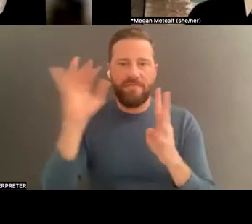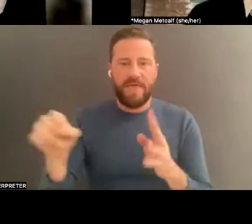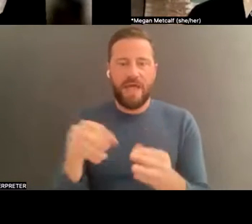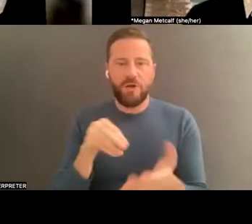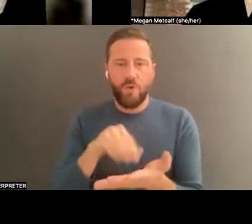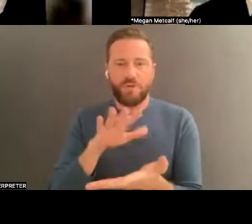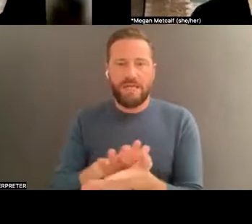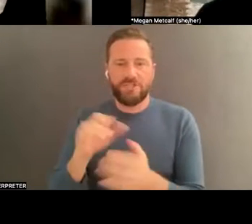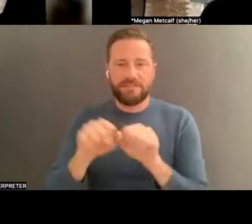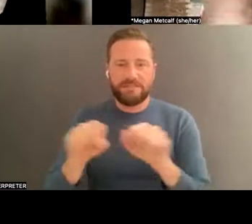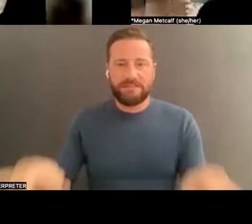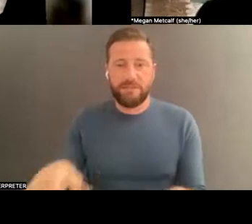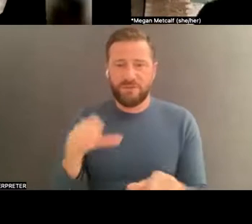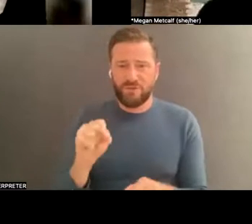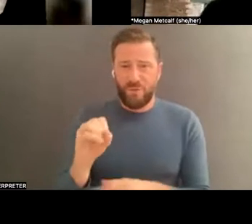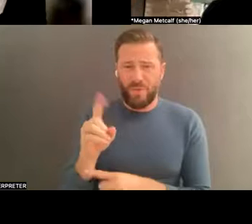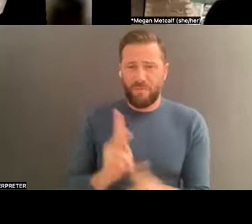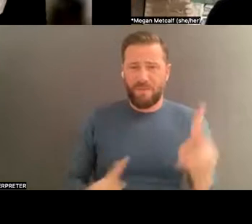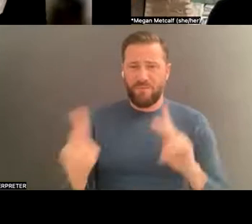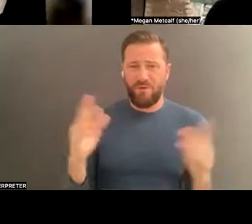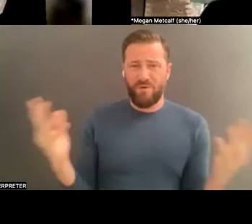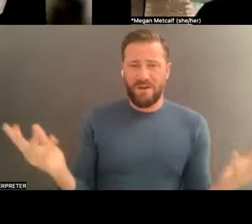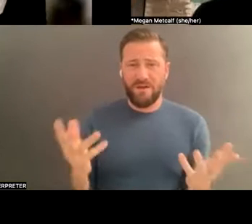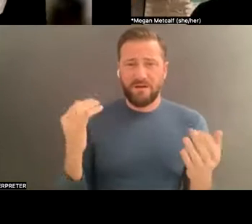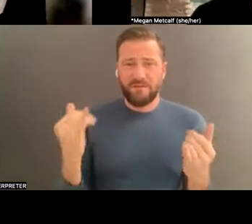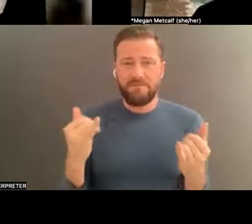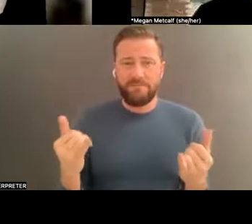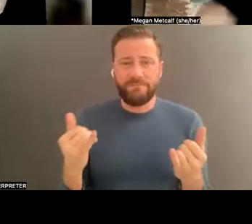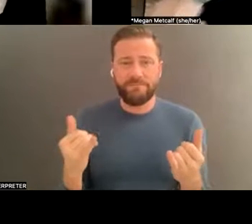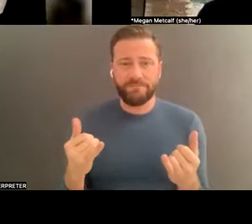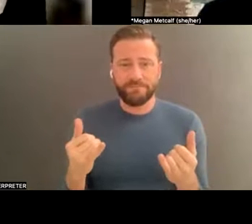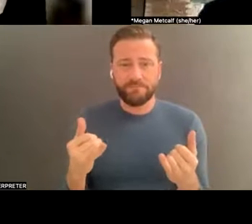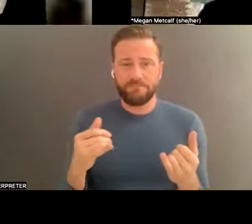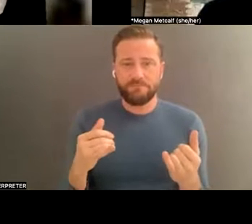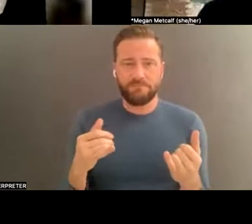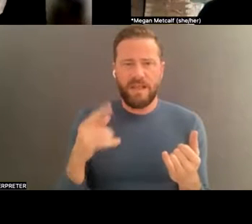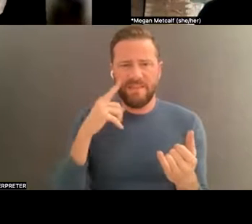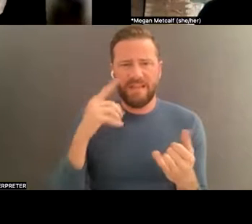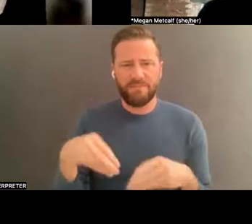people right now who are -- I have supply ied some links to articles from